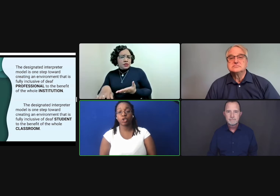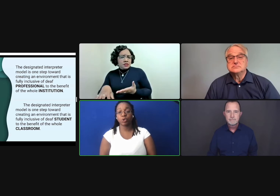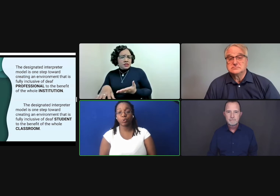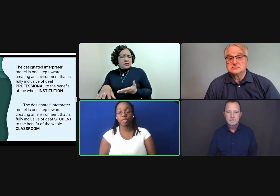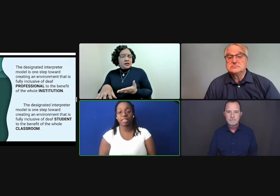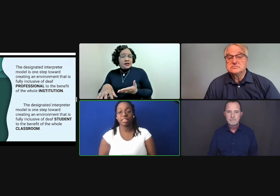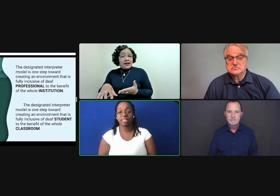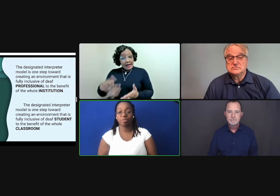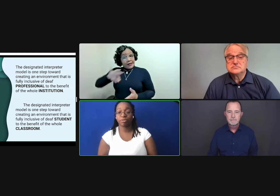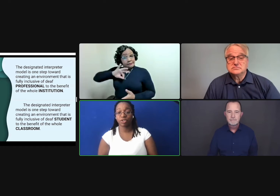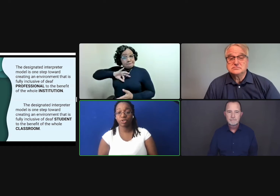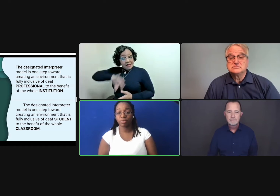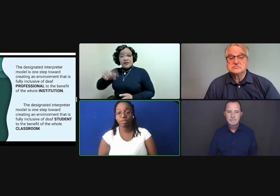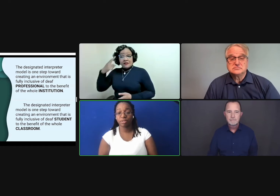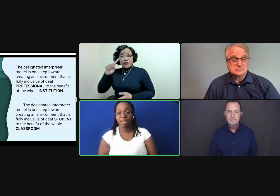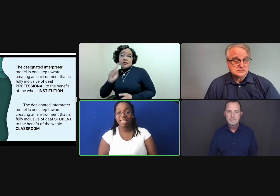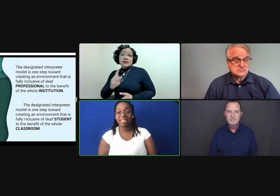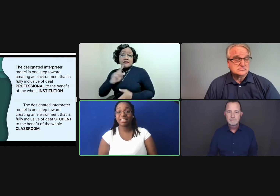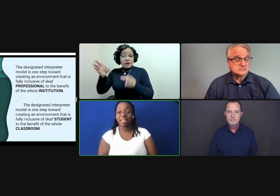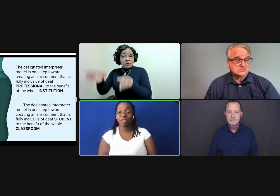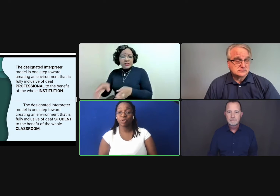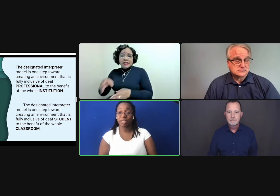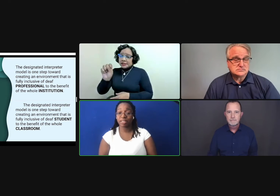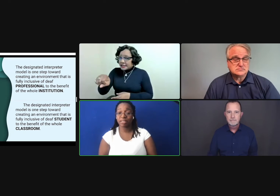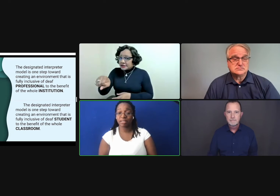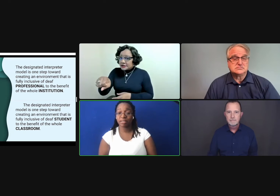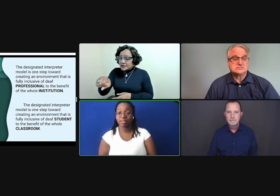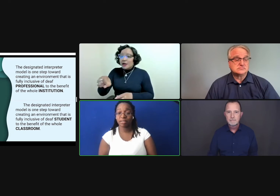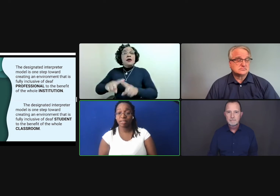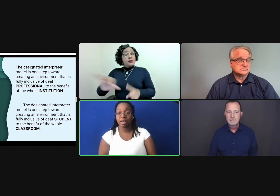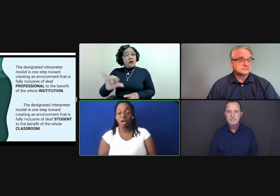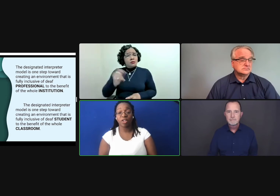include the deaf professionals and deaf students.